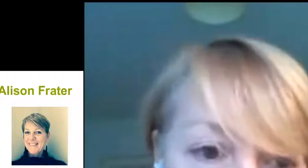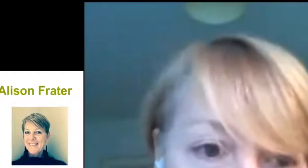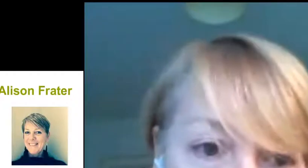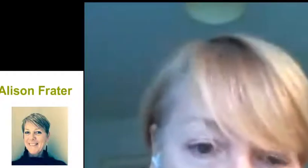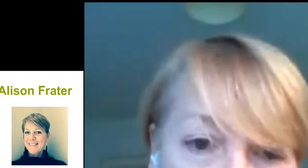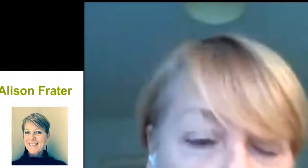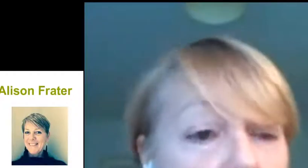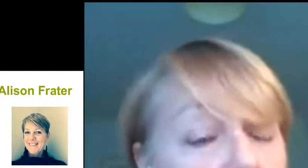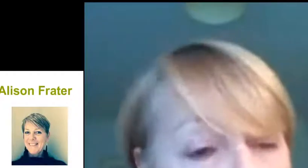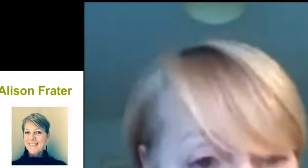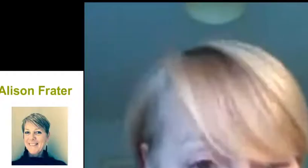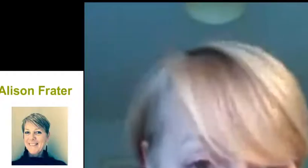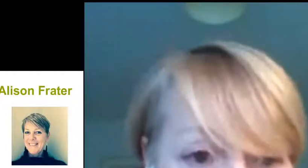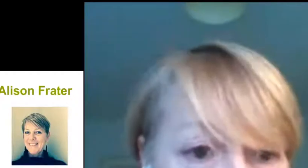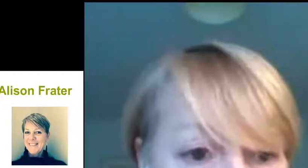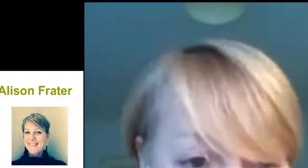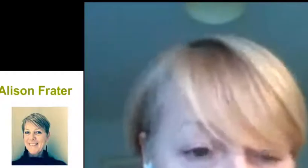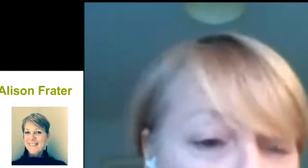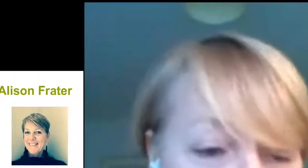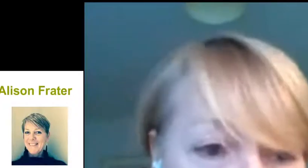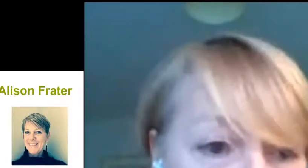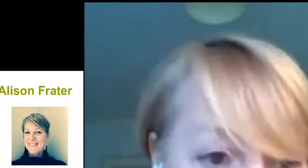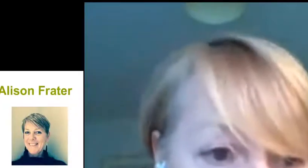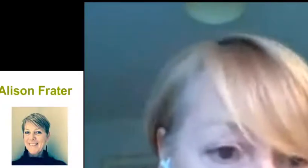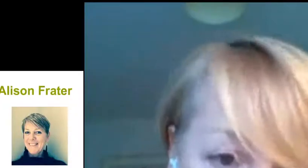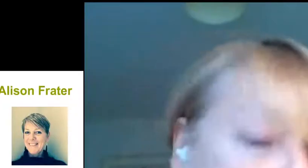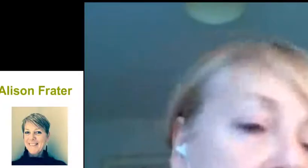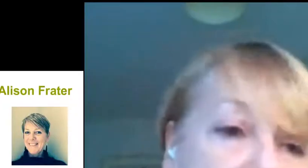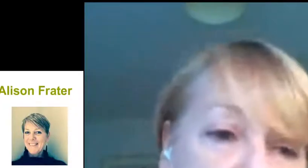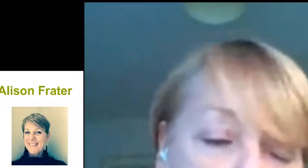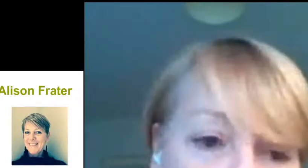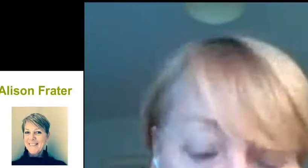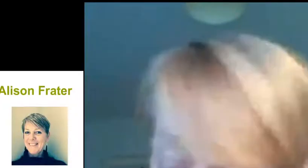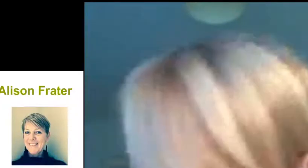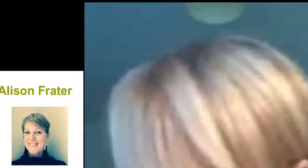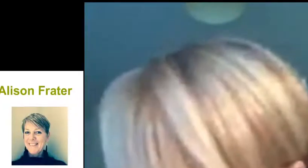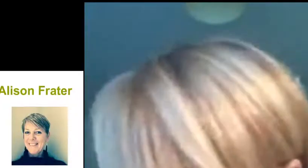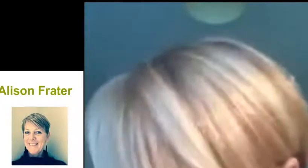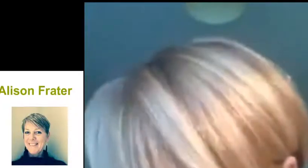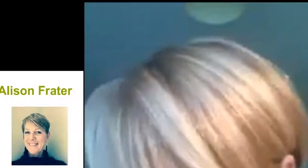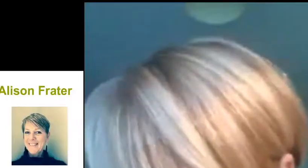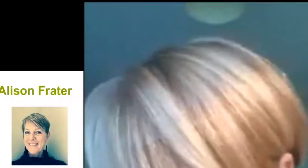symptoms and we've seen that tragically that can also lead to some people's death.